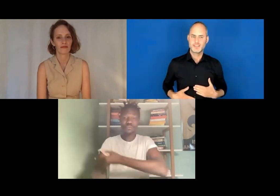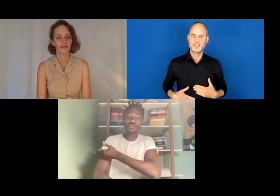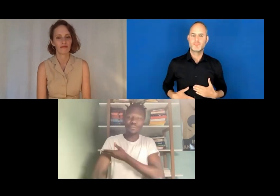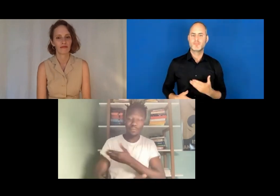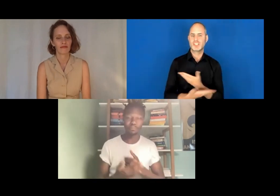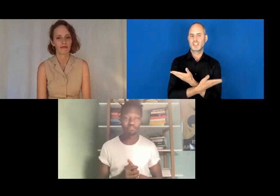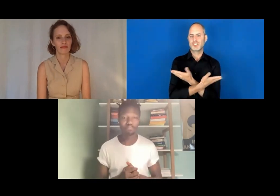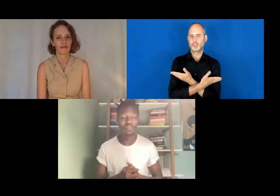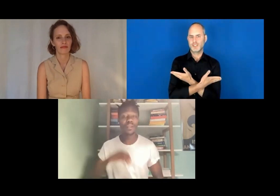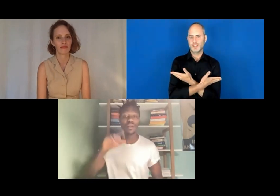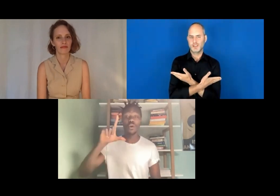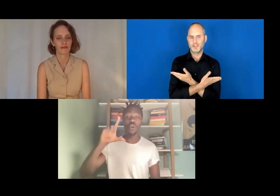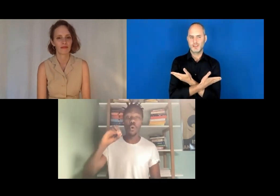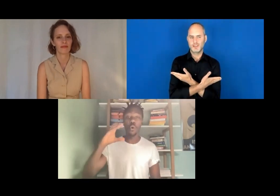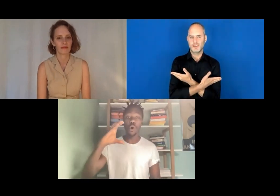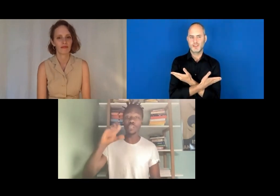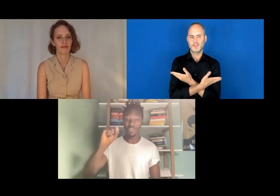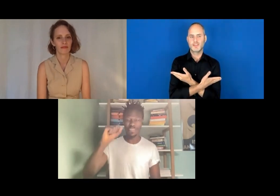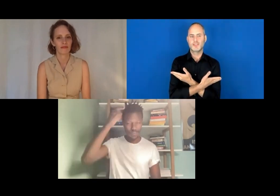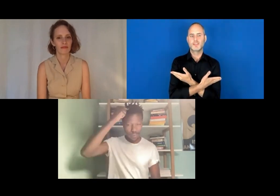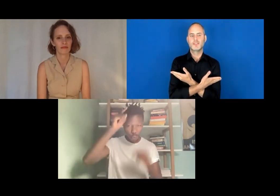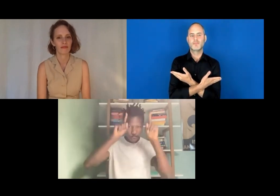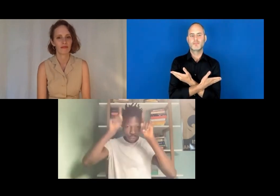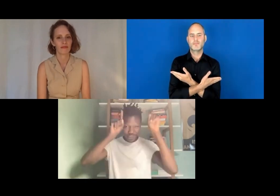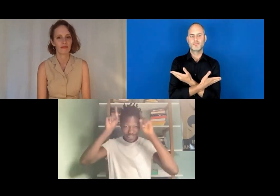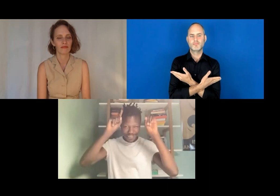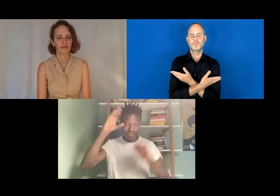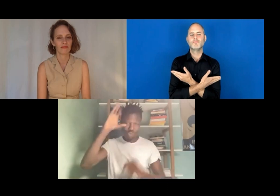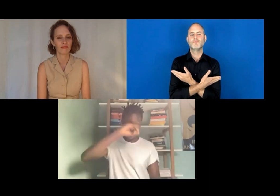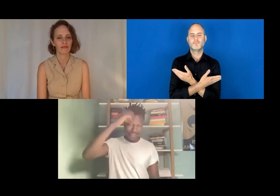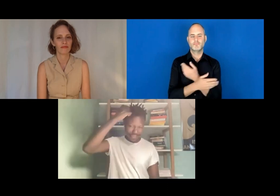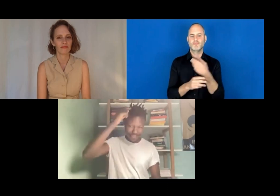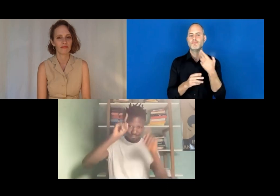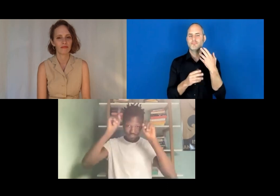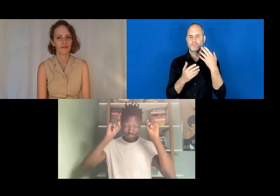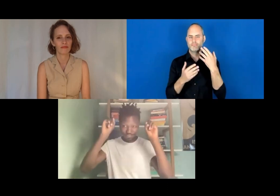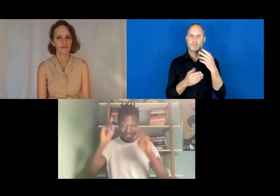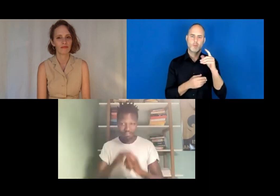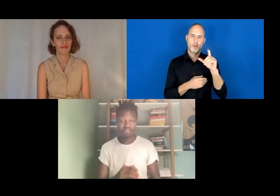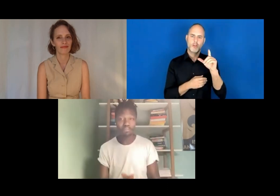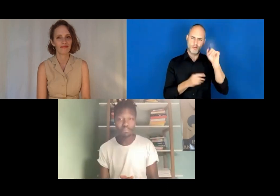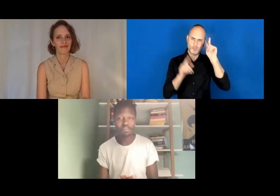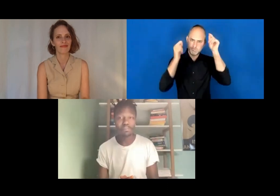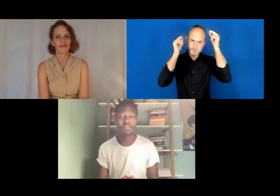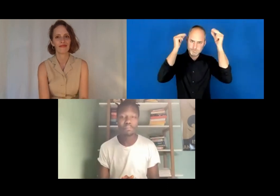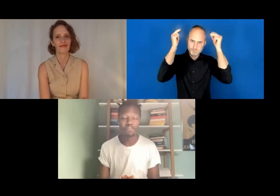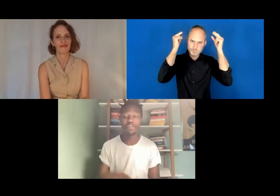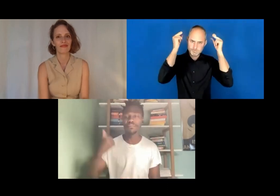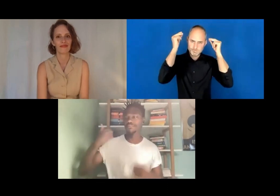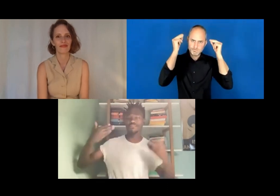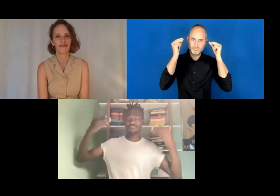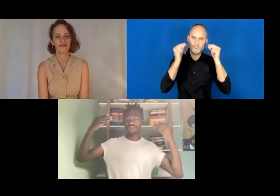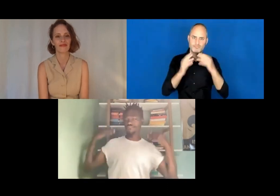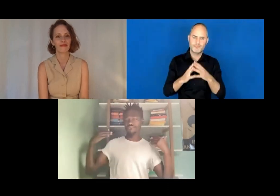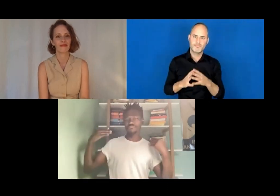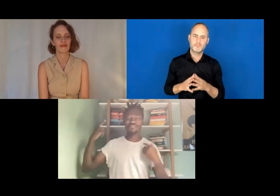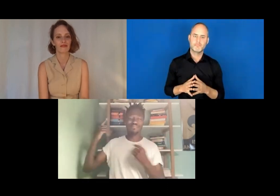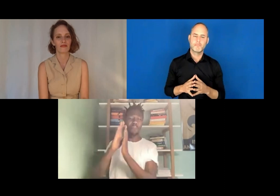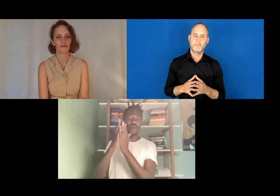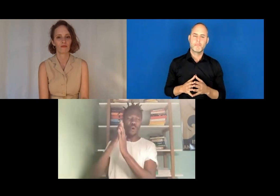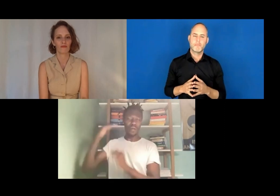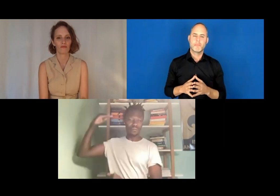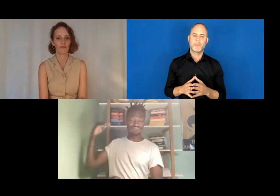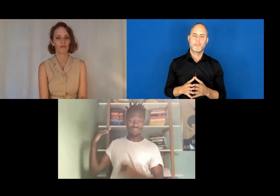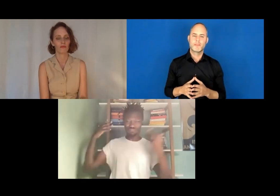I'm wearing a white shirt without sleeves. I have black spikes on my hair. And in my background you can see a bookshelf.